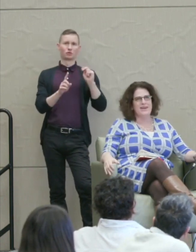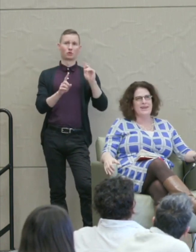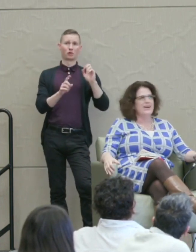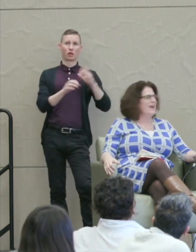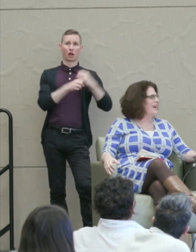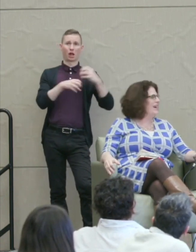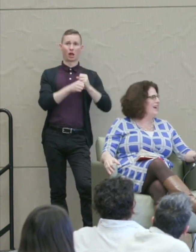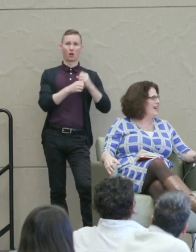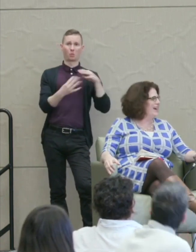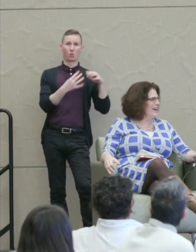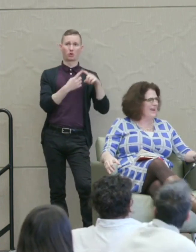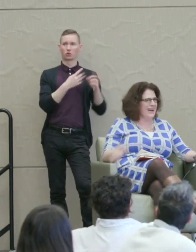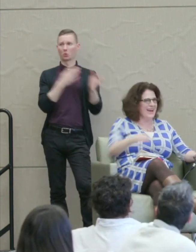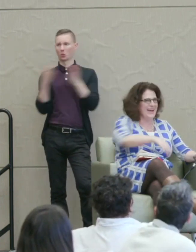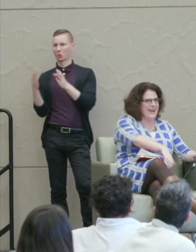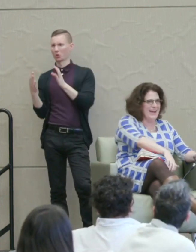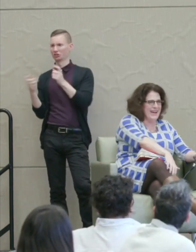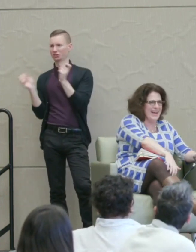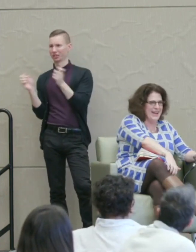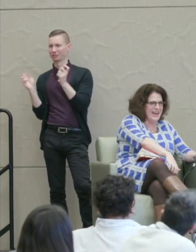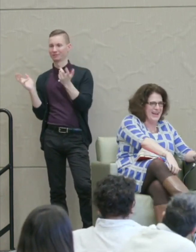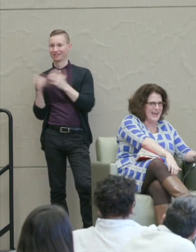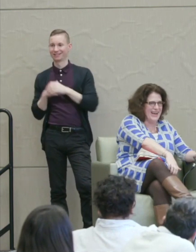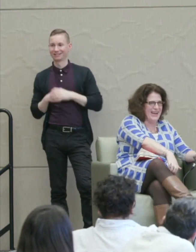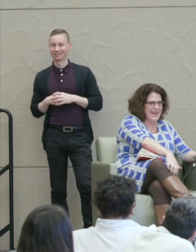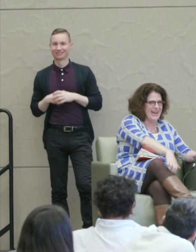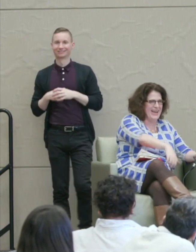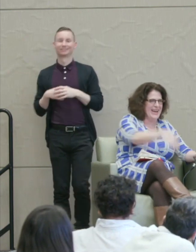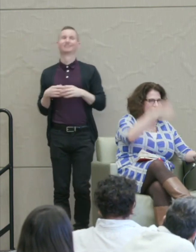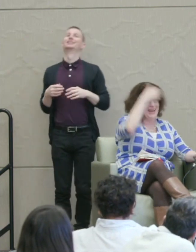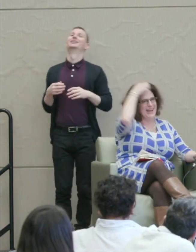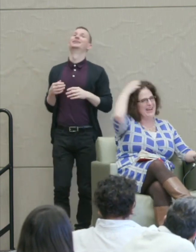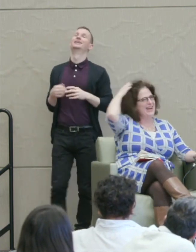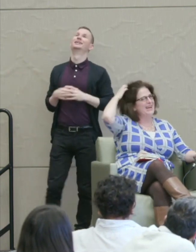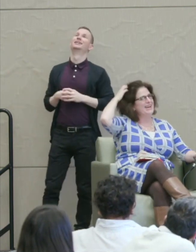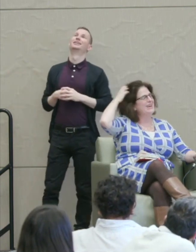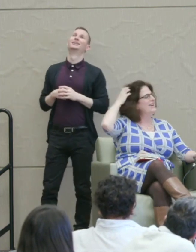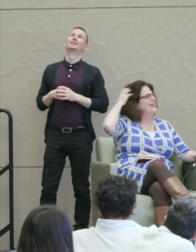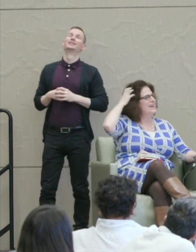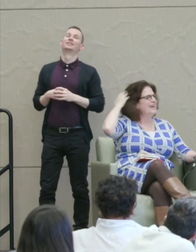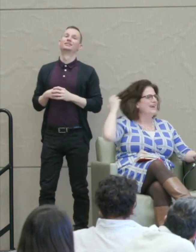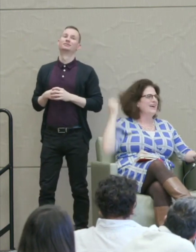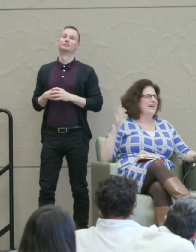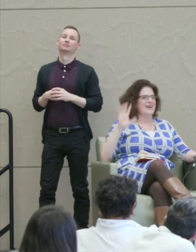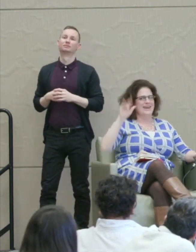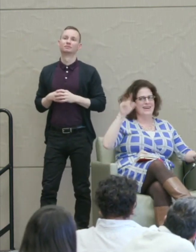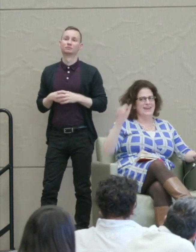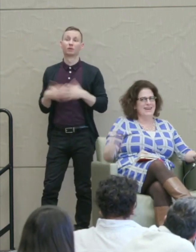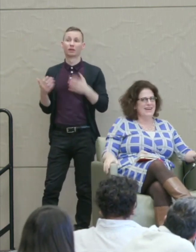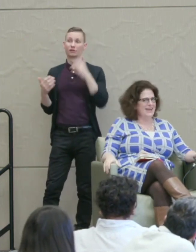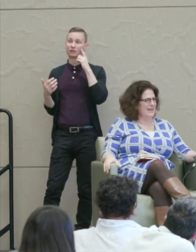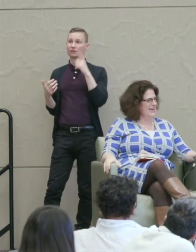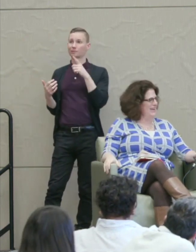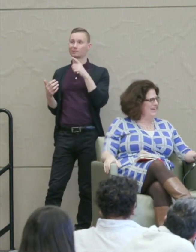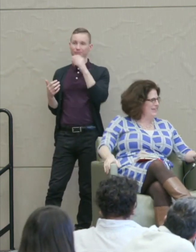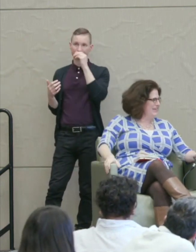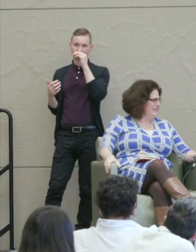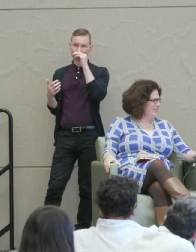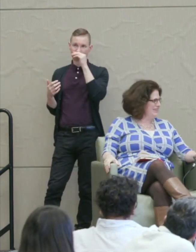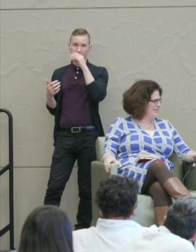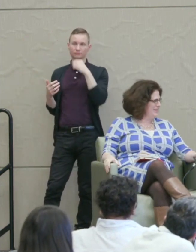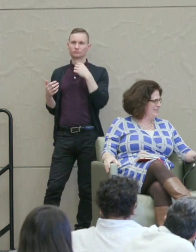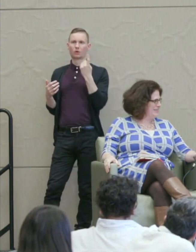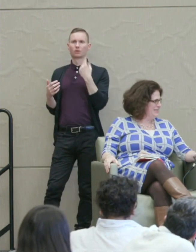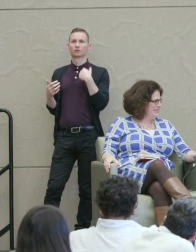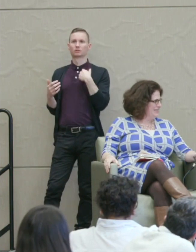Well, see I think nuclear war there I think to deter, I'm always in favor of deterrence.